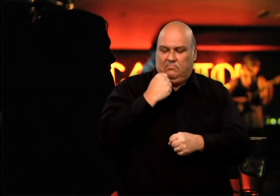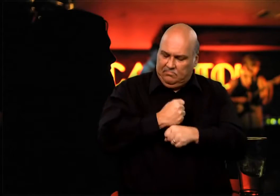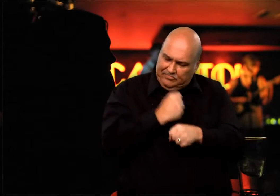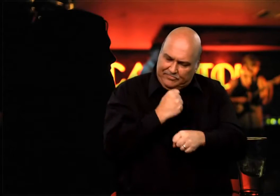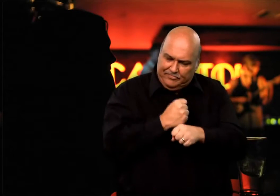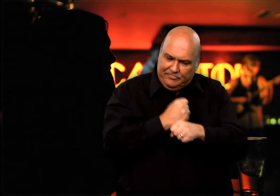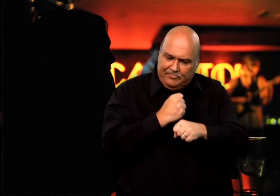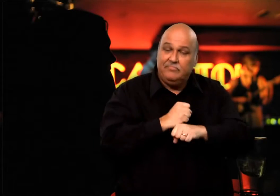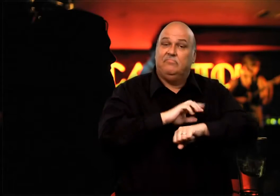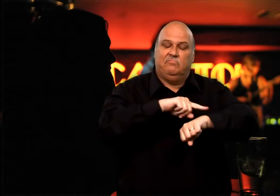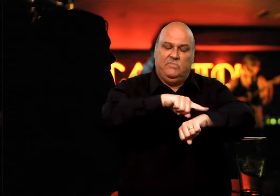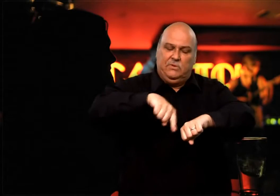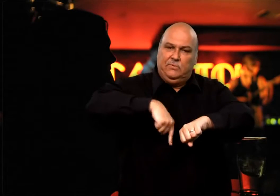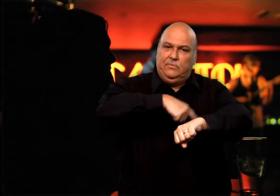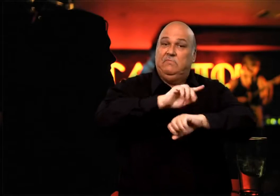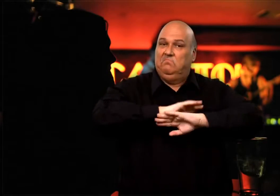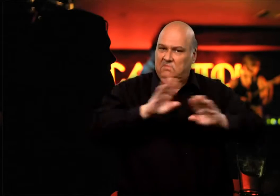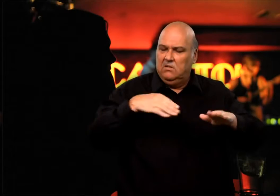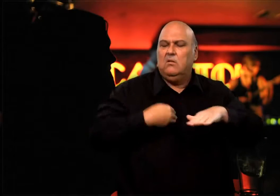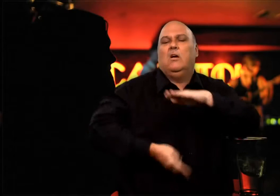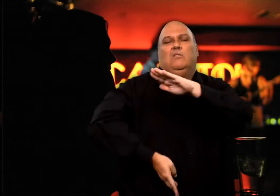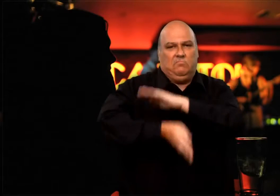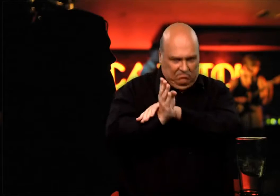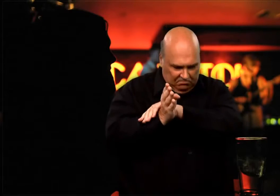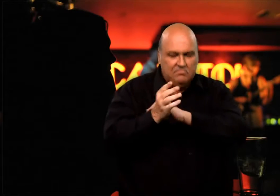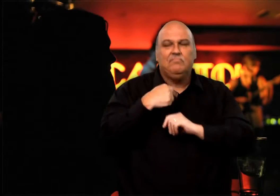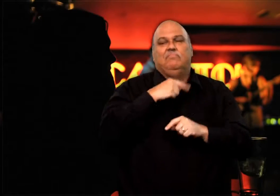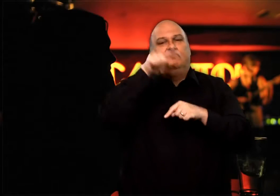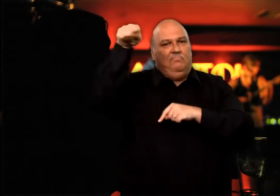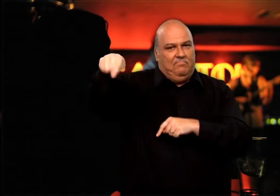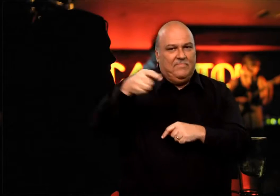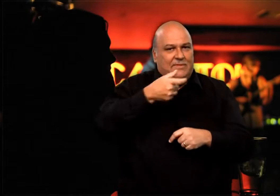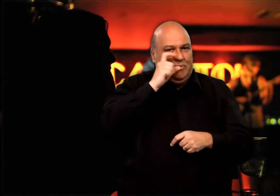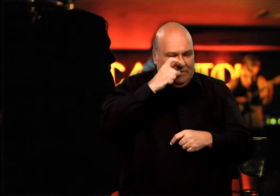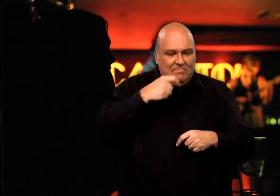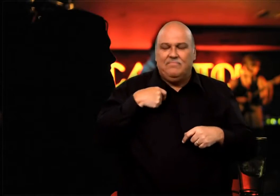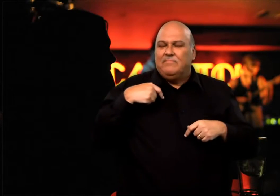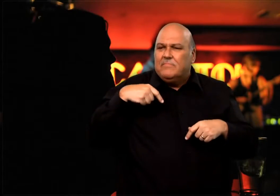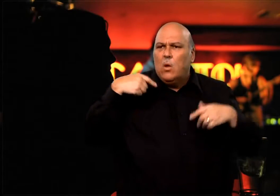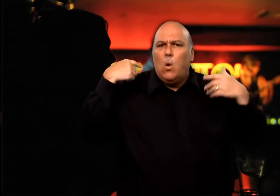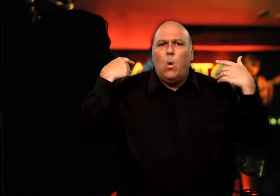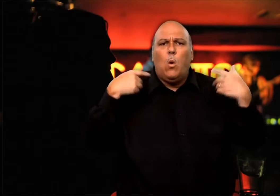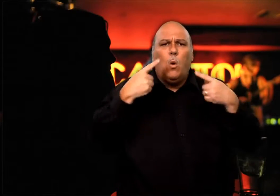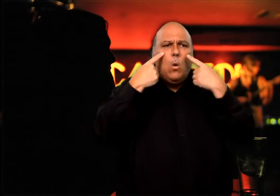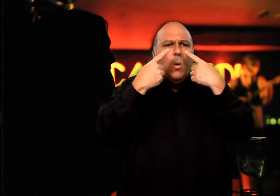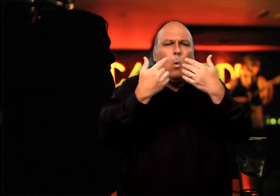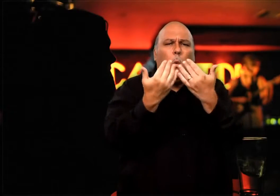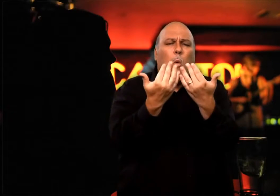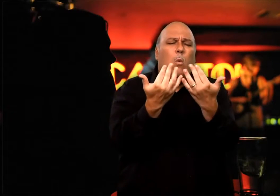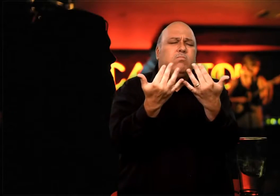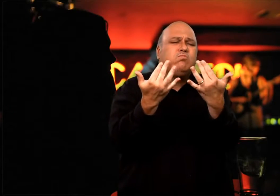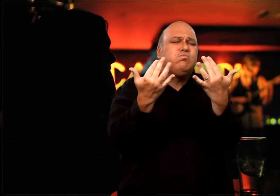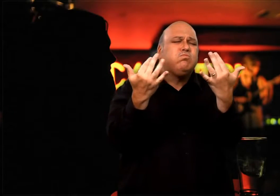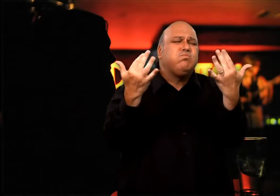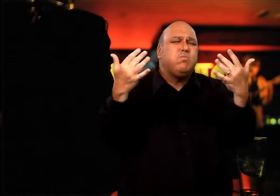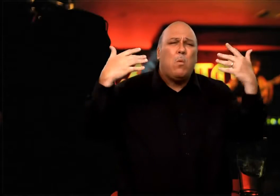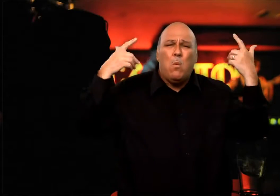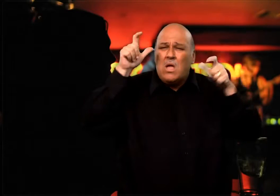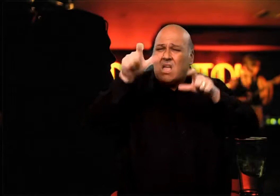through the crowd! As I scanned the pub, I saw a friend, Blair who appeared to be standing in the line closer to the counter. I thought that I might